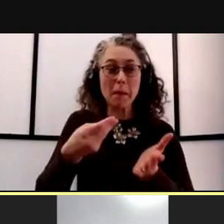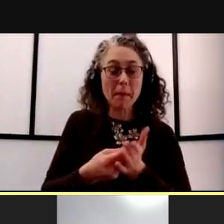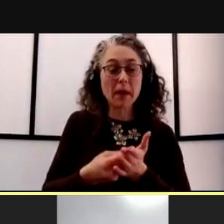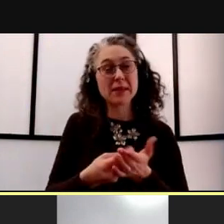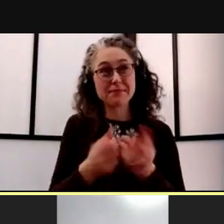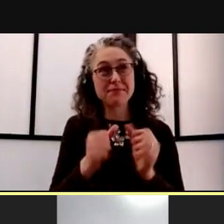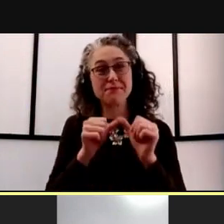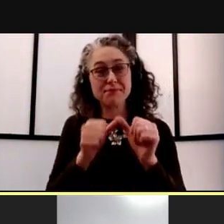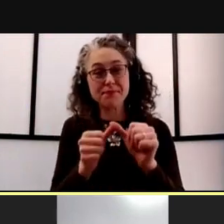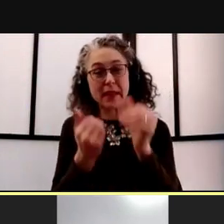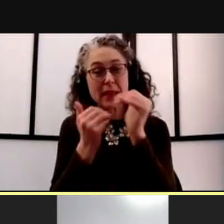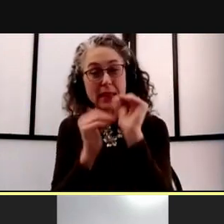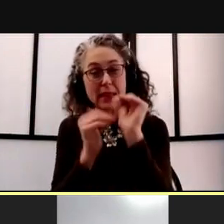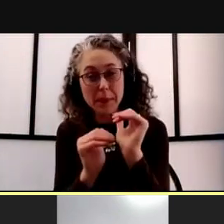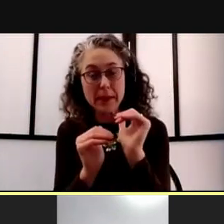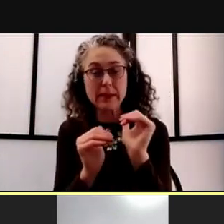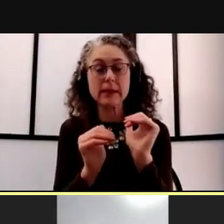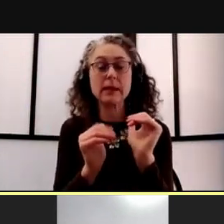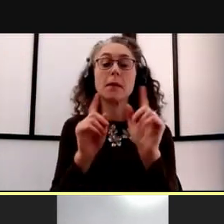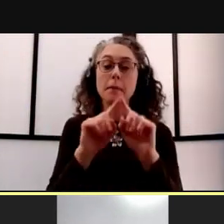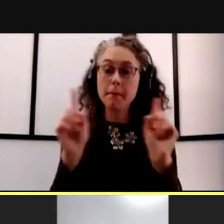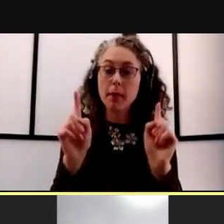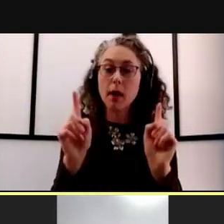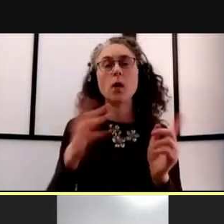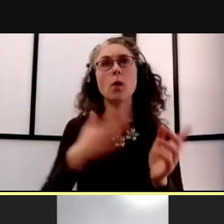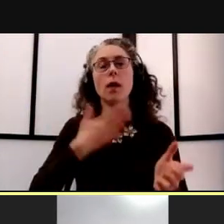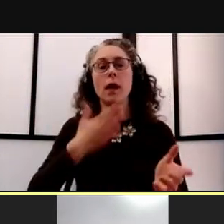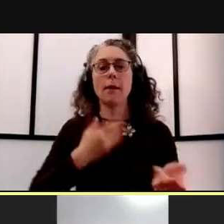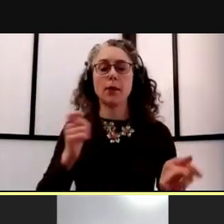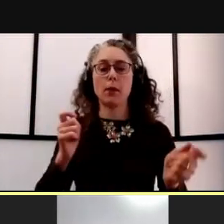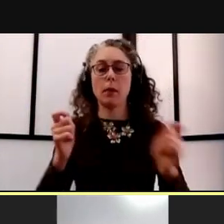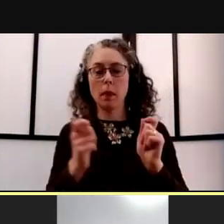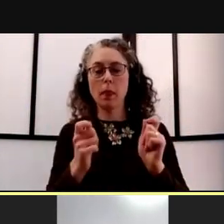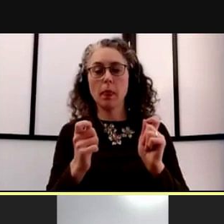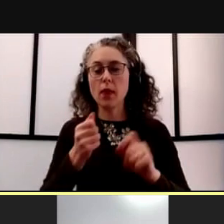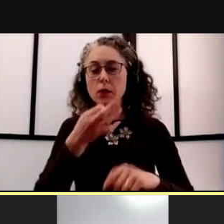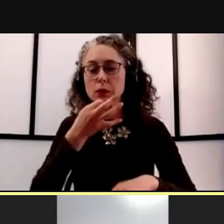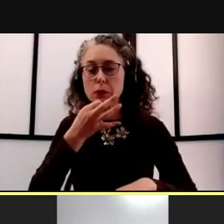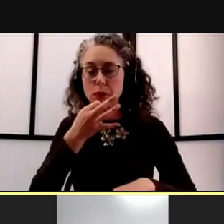we're pleased to be able to make these modifications in the coming months, and we look forward